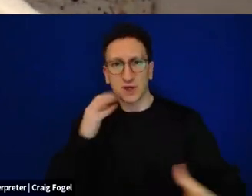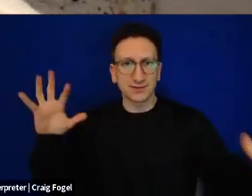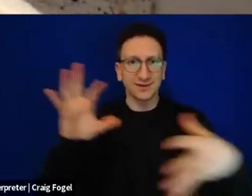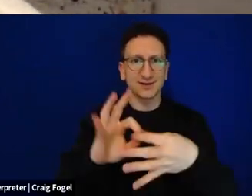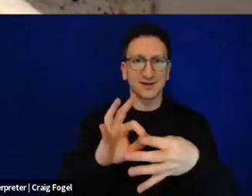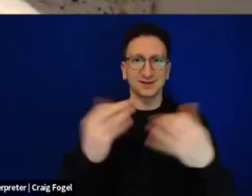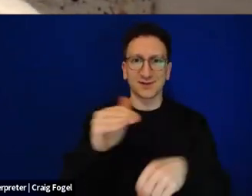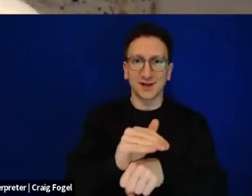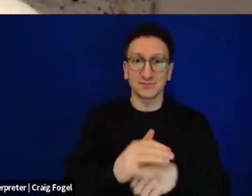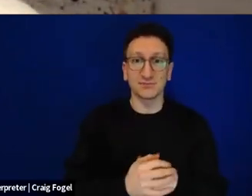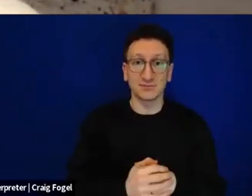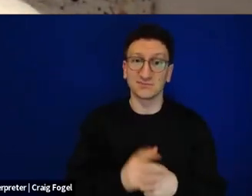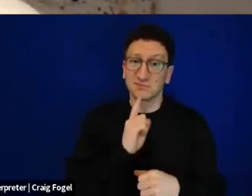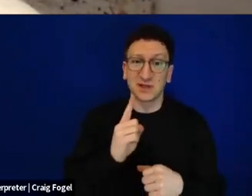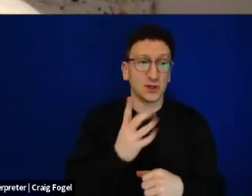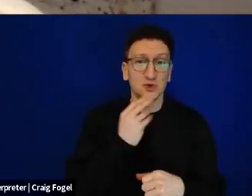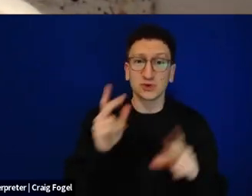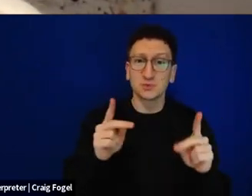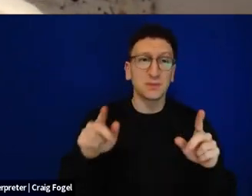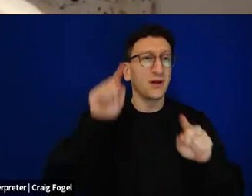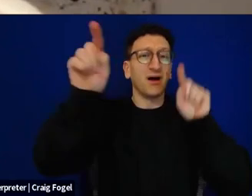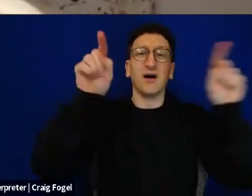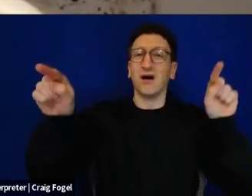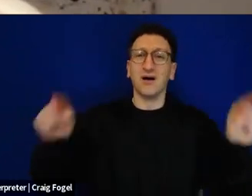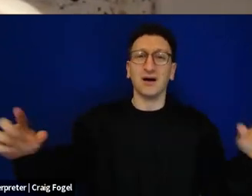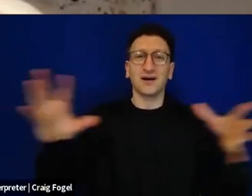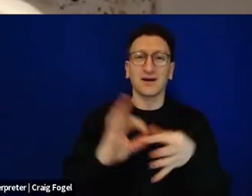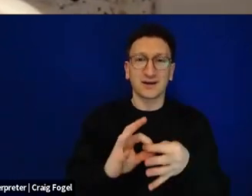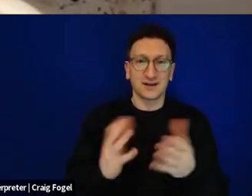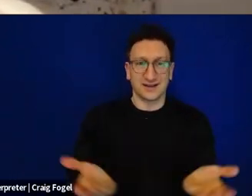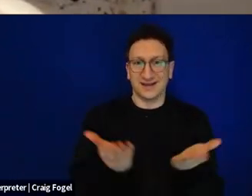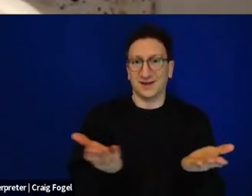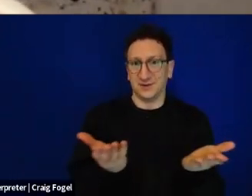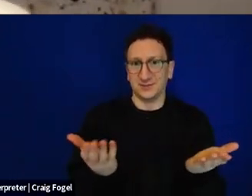Jews around the world in so many ways. And we've been saying those things as at least I grew up in a world where we've been saying, oh,